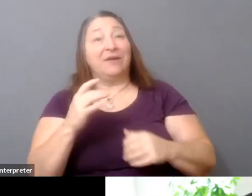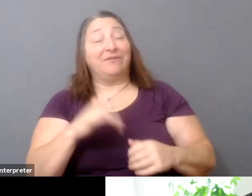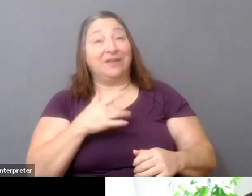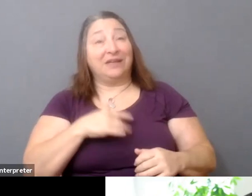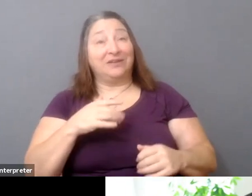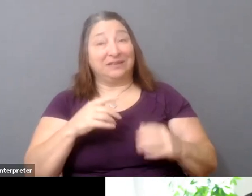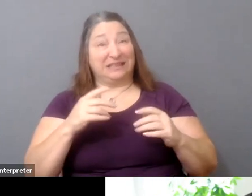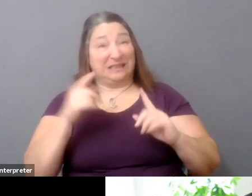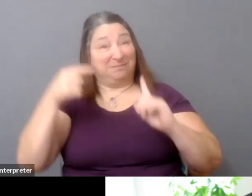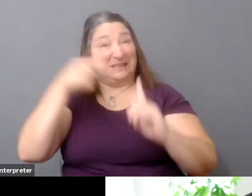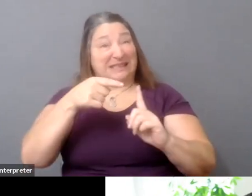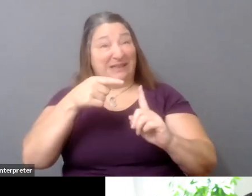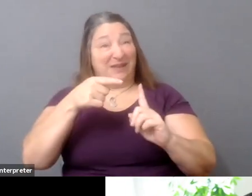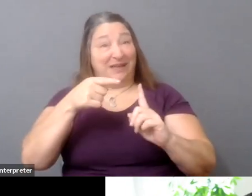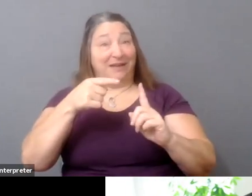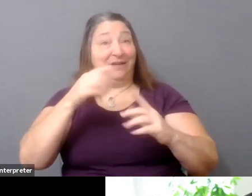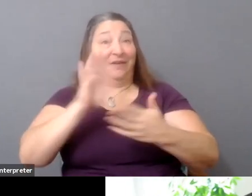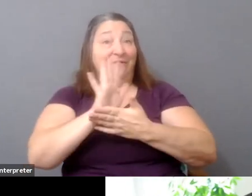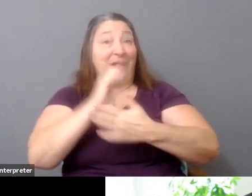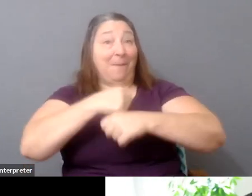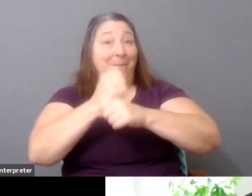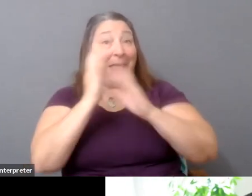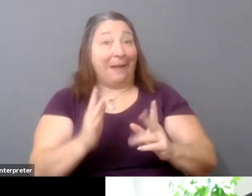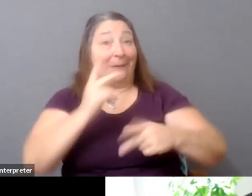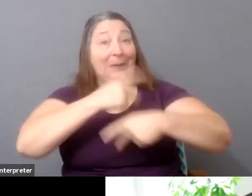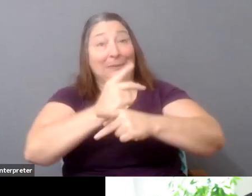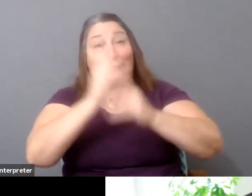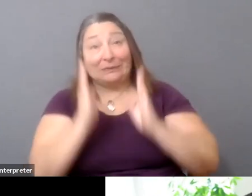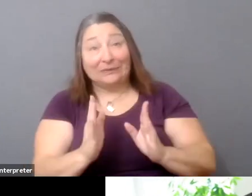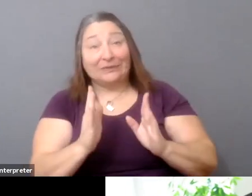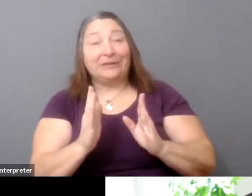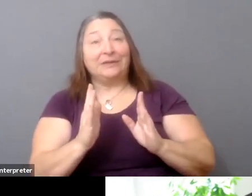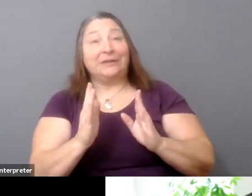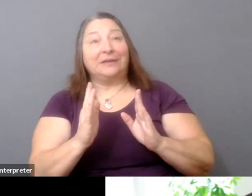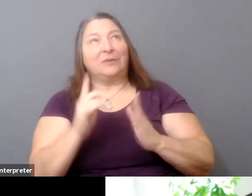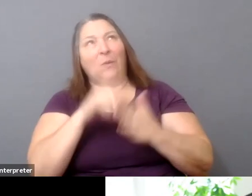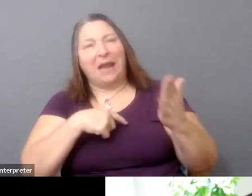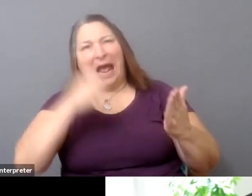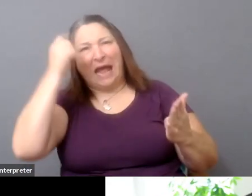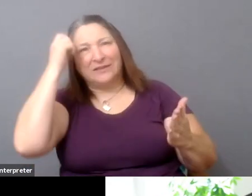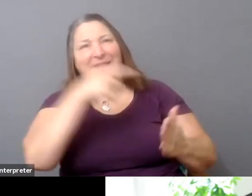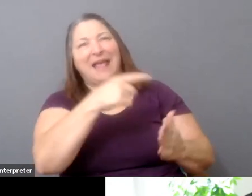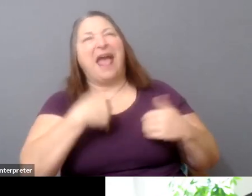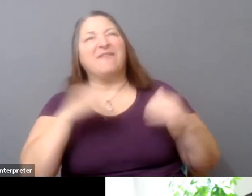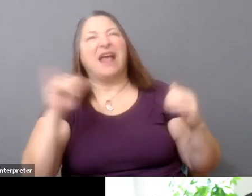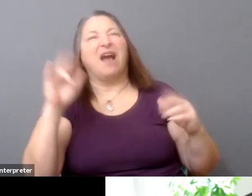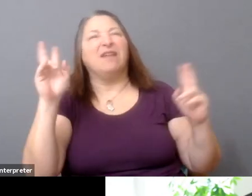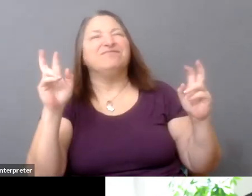producer is left with this, you know, what I've come to understand is a false choice between,